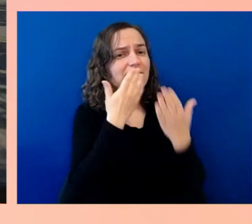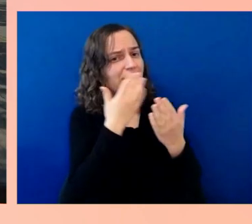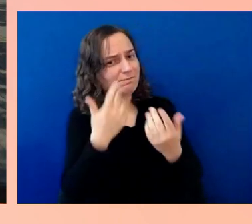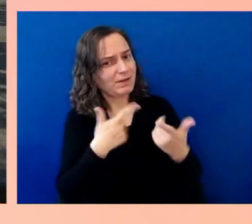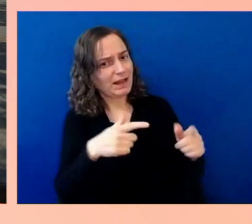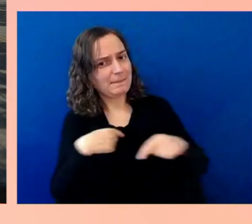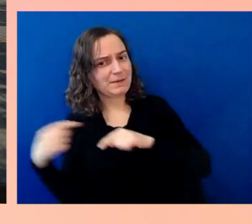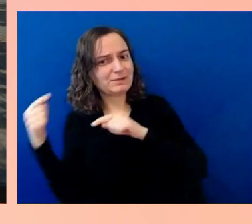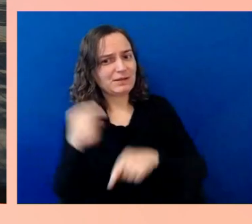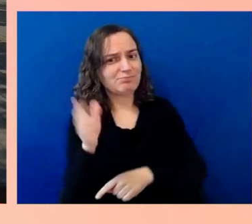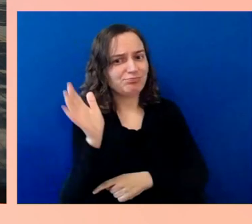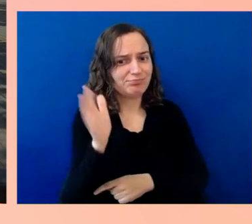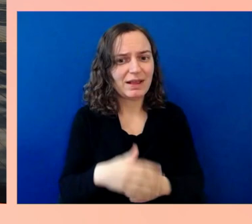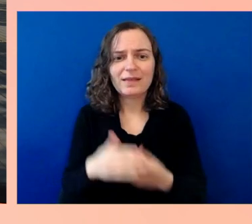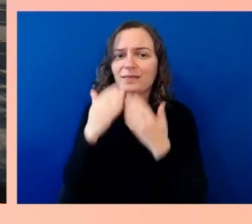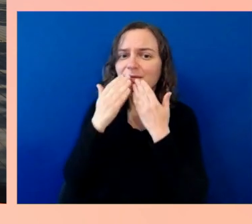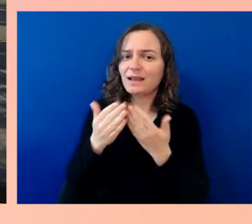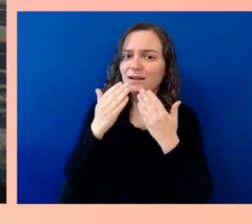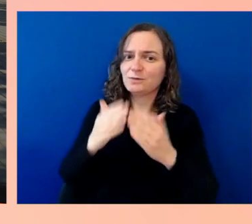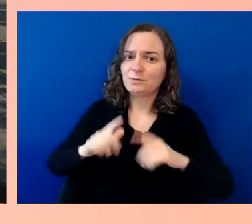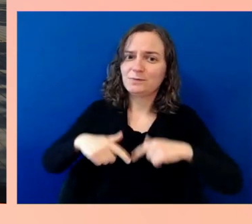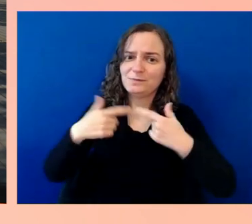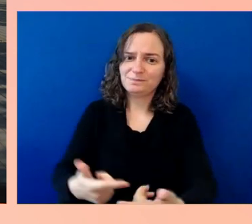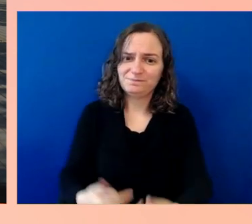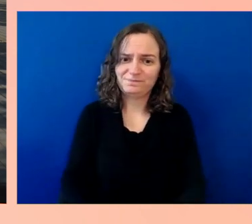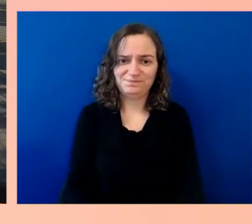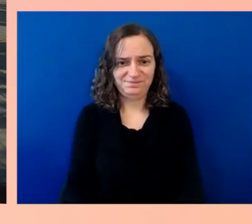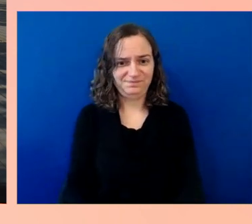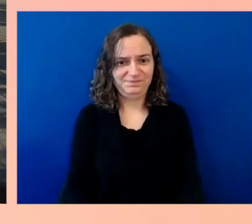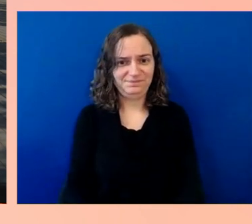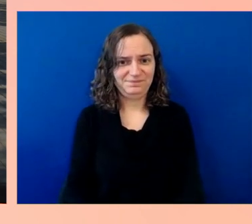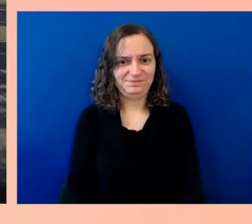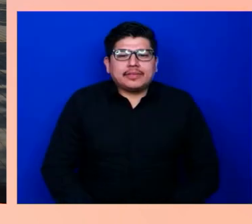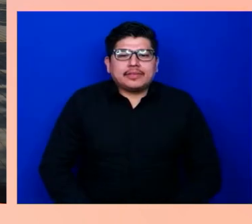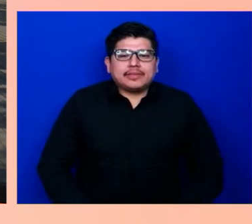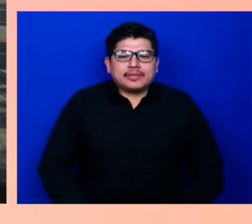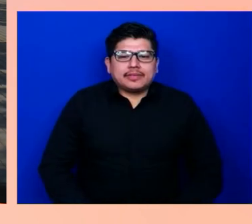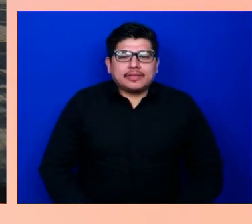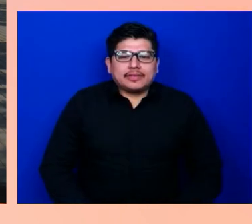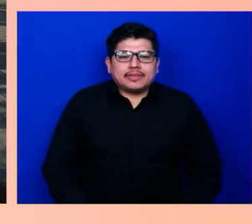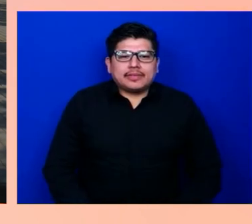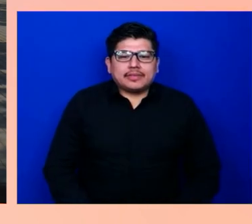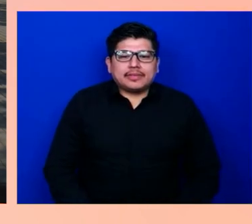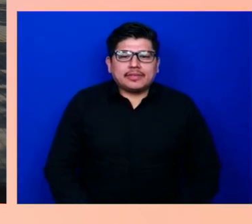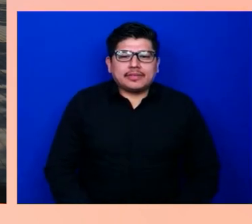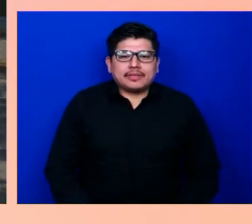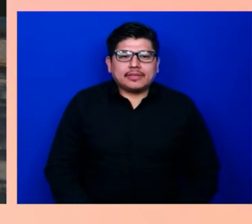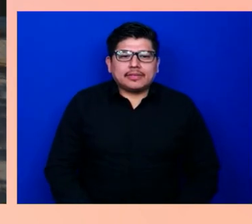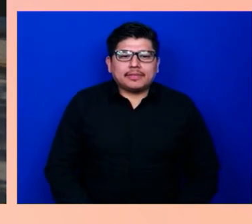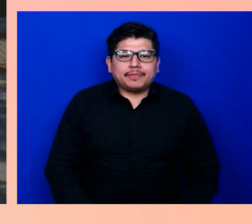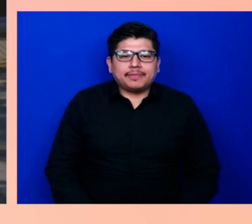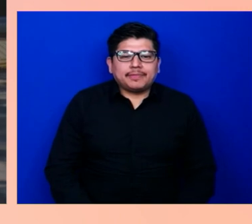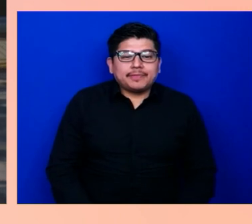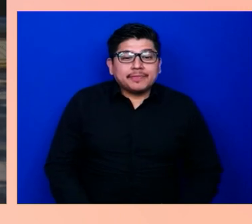Secretary Buttigieg for that simply amazing conversation. Next, we're going to share with you